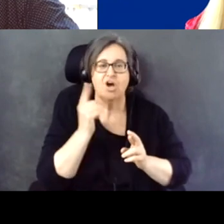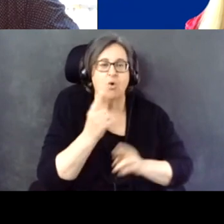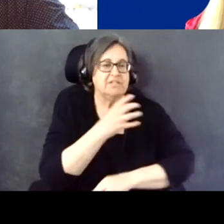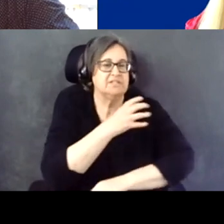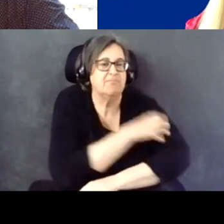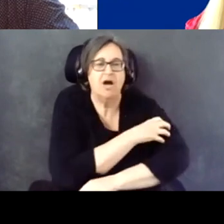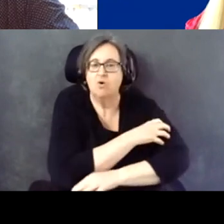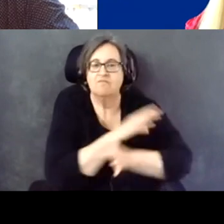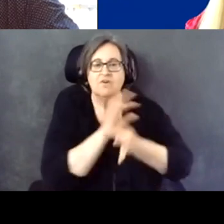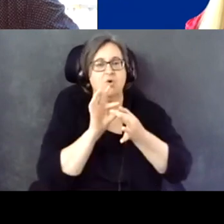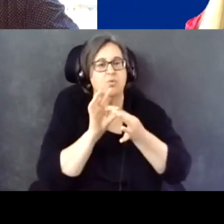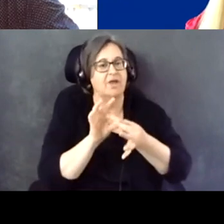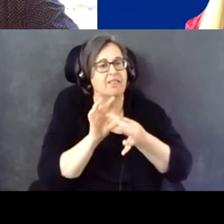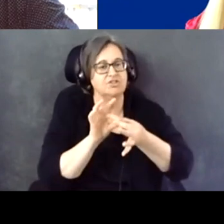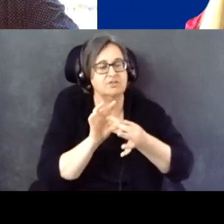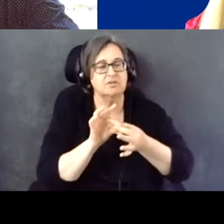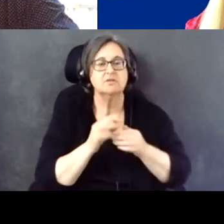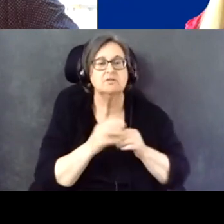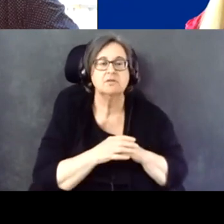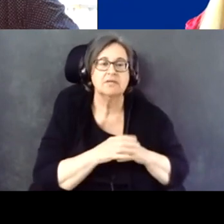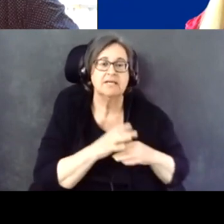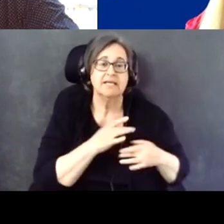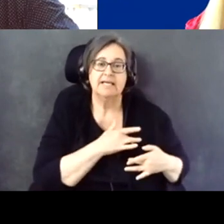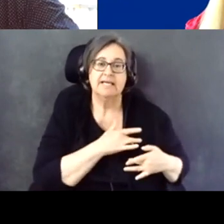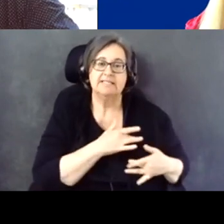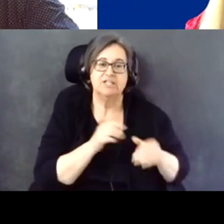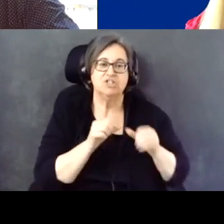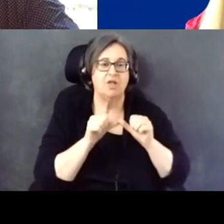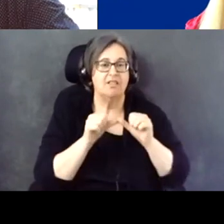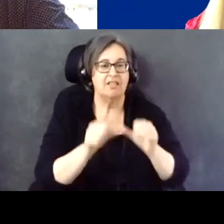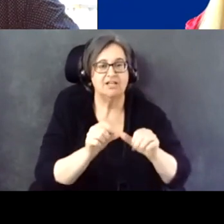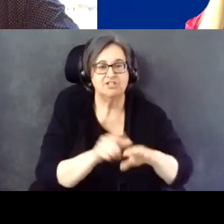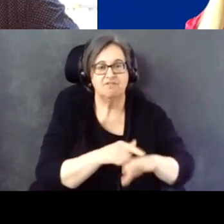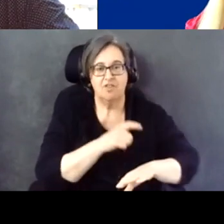And they have a tendency to last for a really long time.